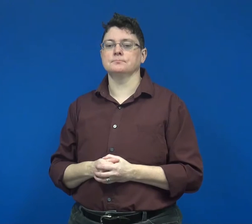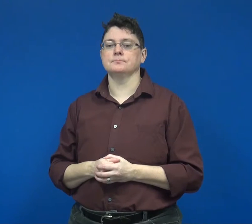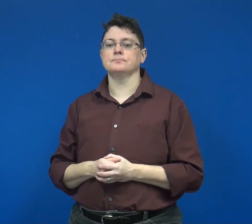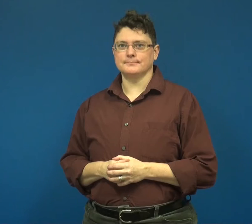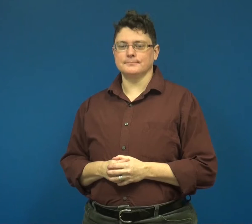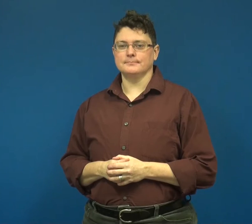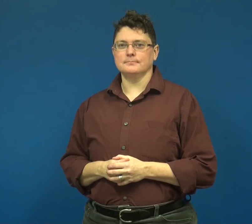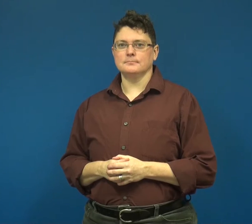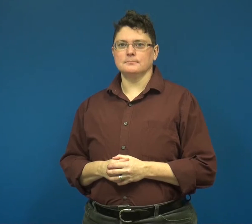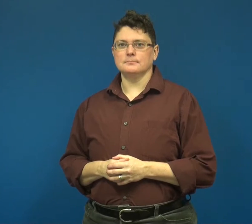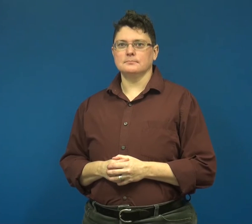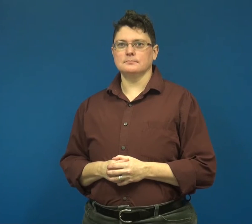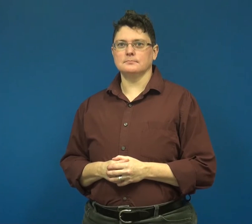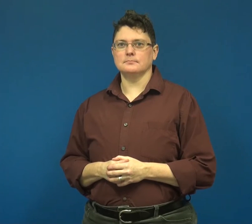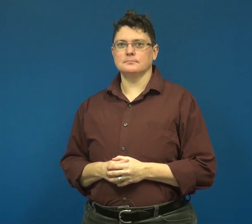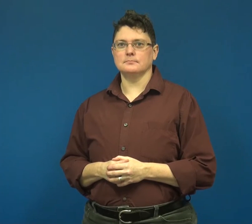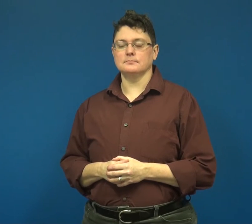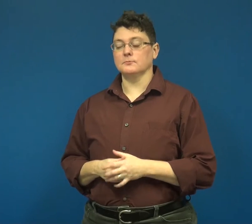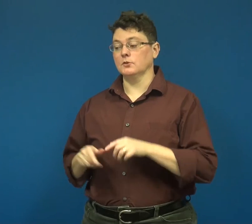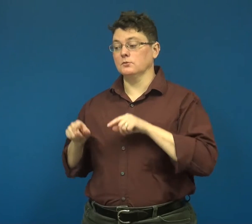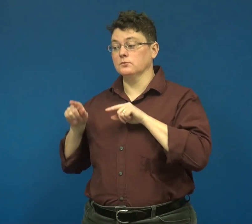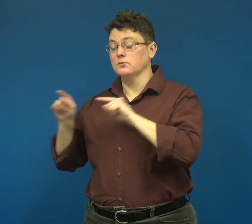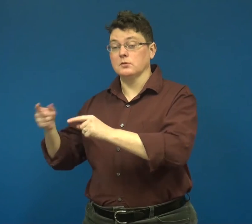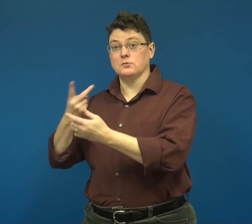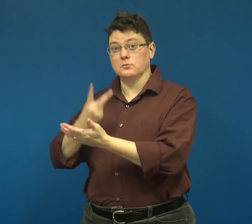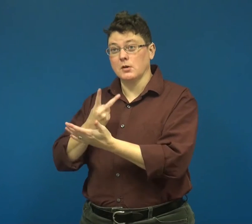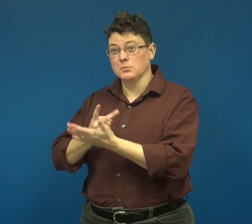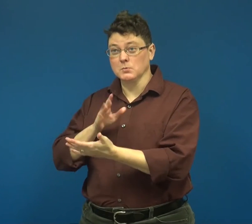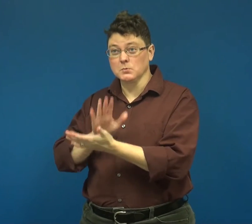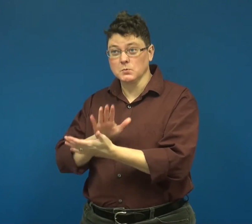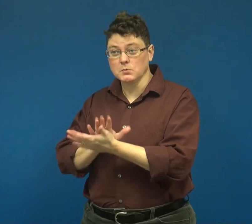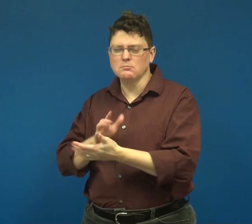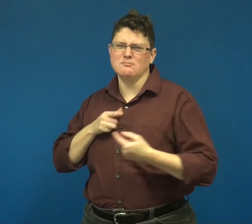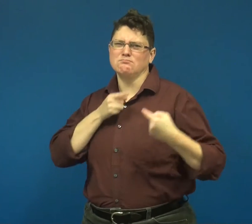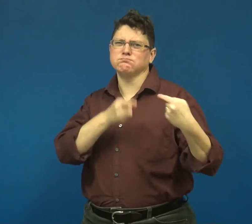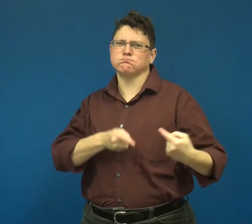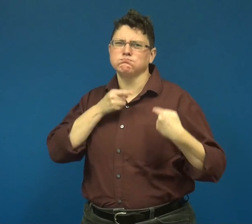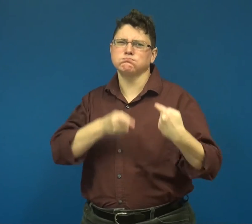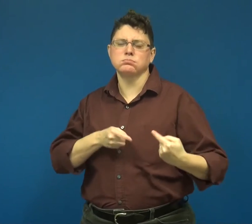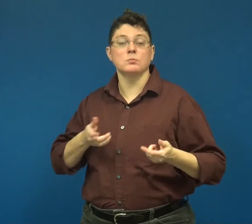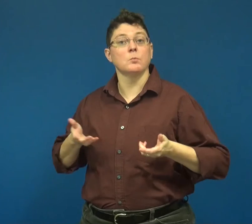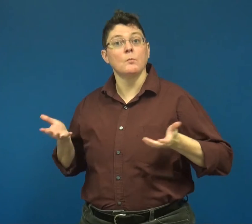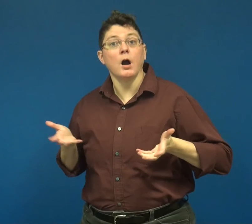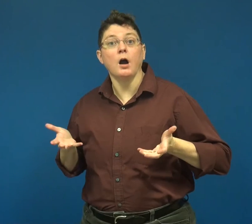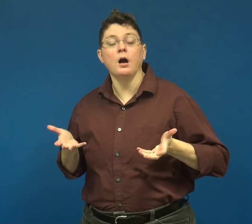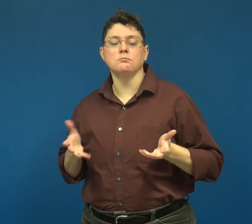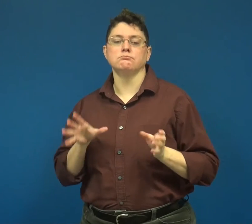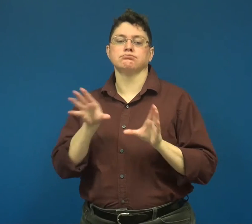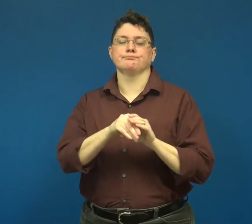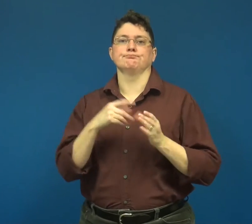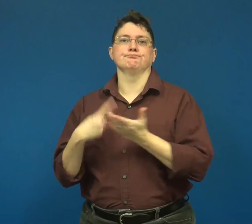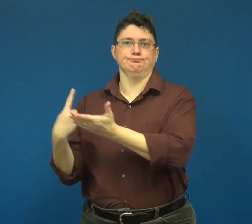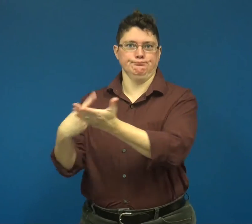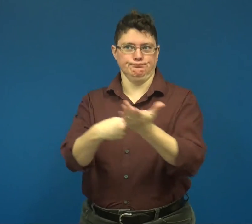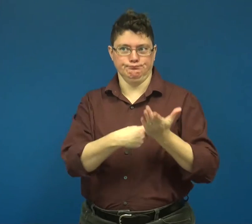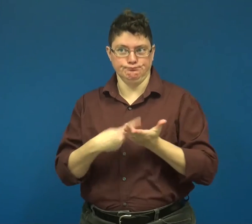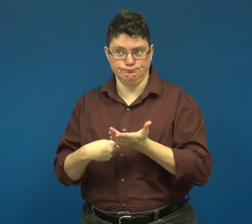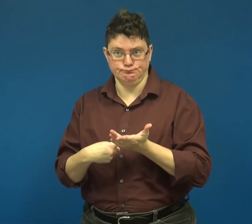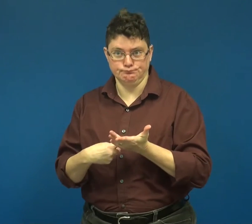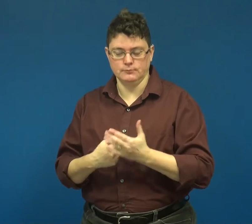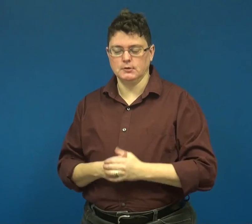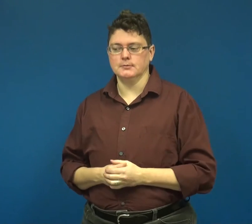During graduate school, I struggled with participation during discussions.